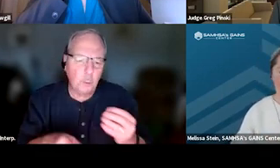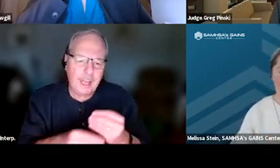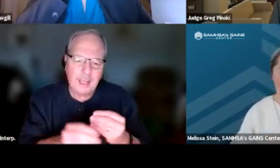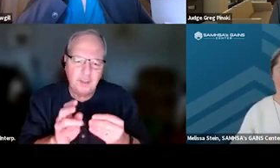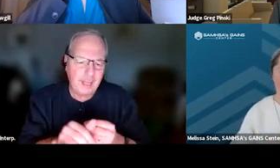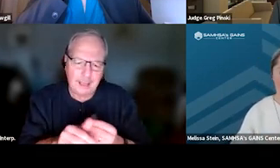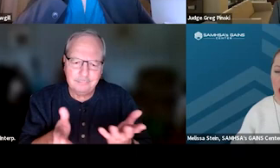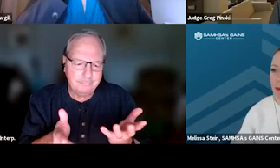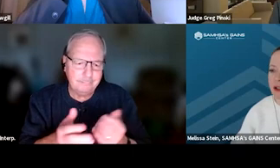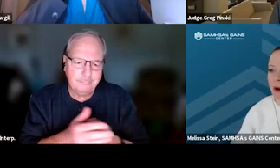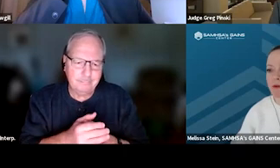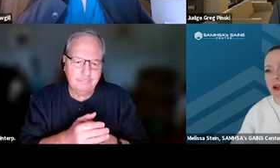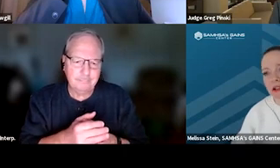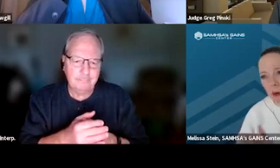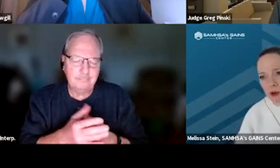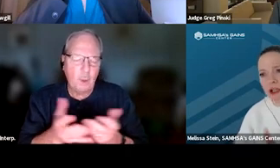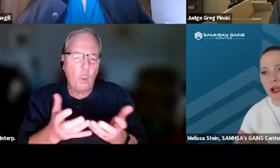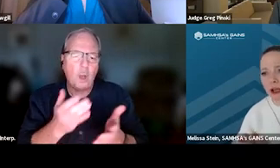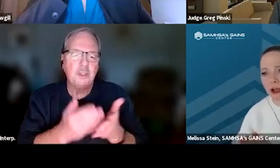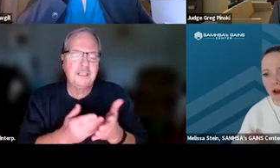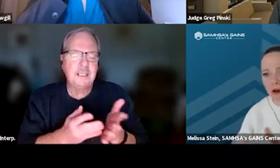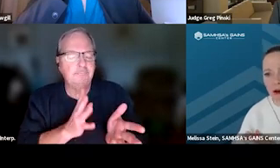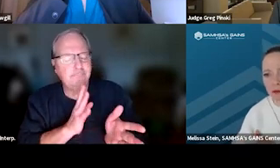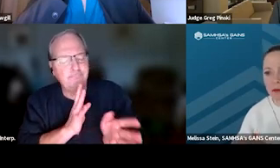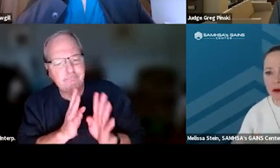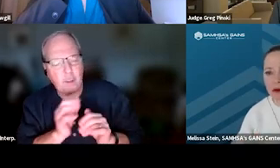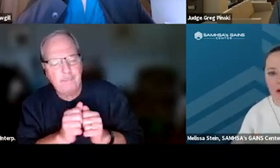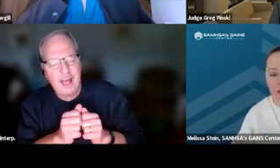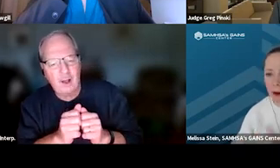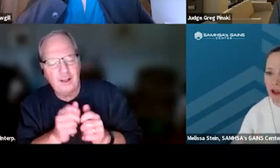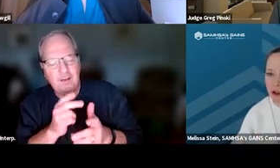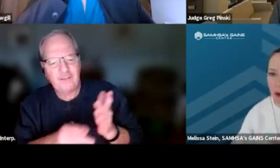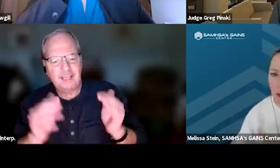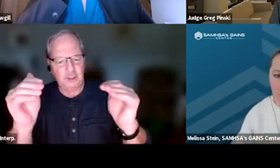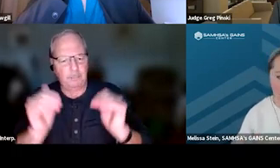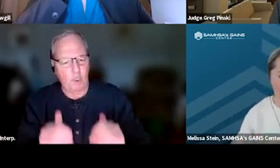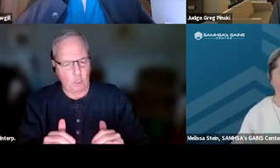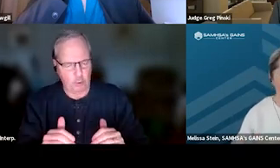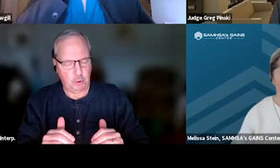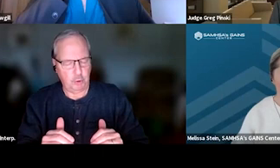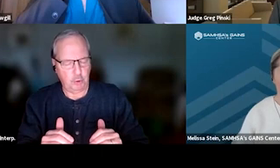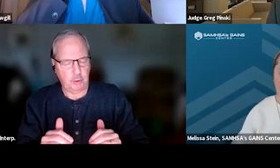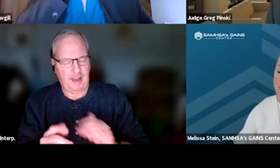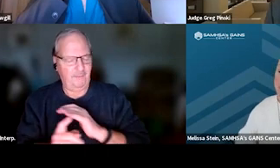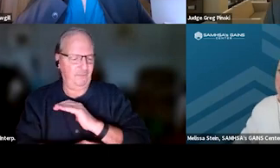but, you know, what are some comments around phase demotion and responding to people appropriately?